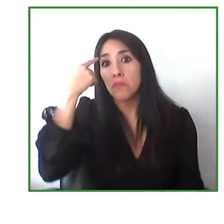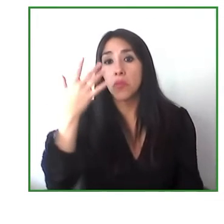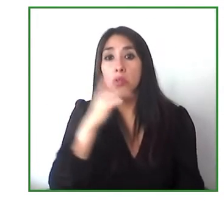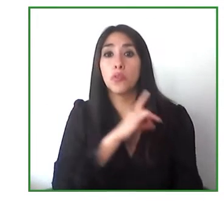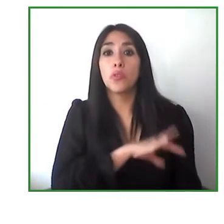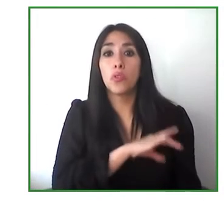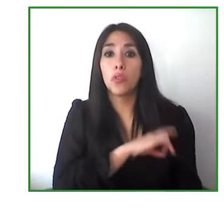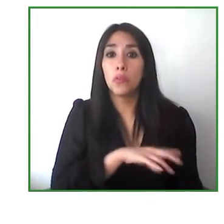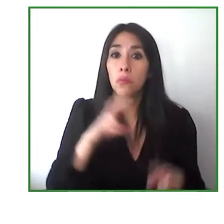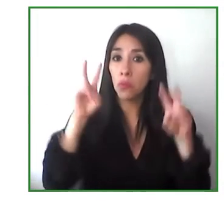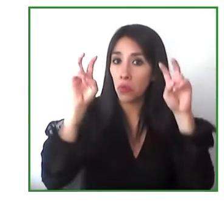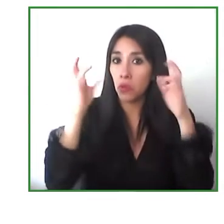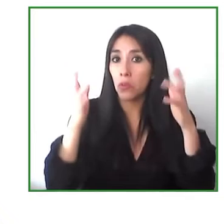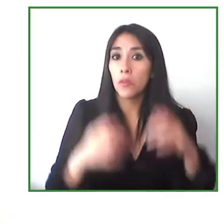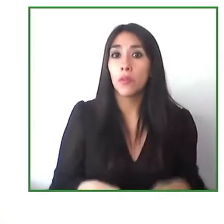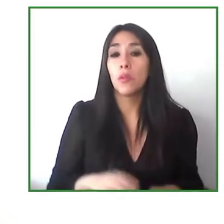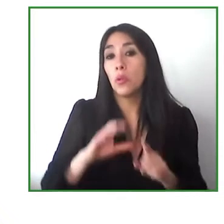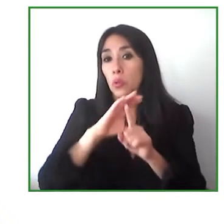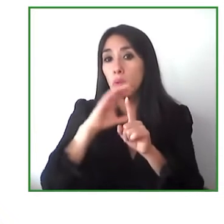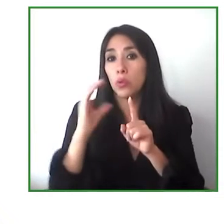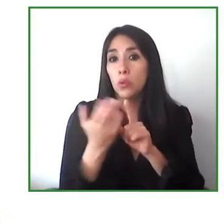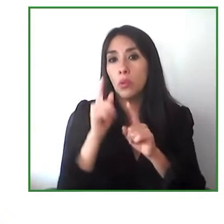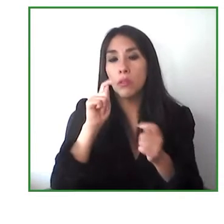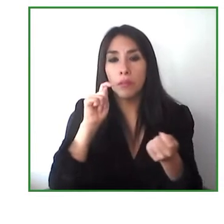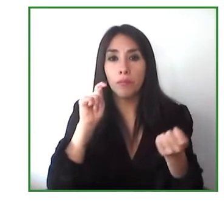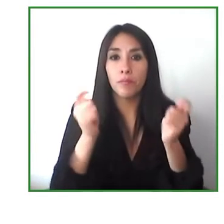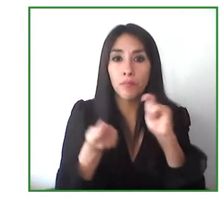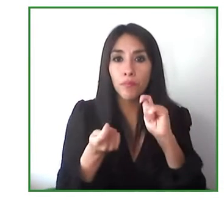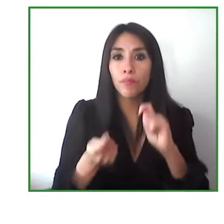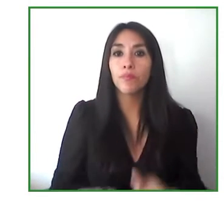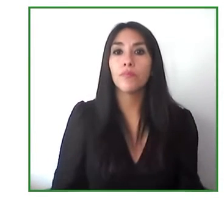transformation this cultural change it's something that we are all